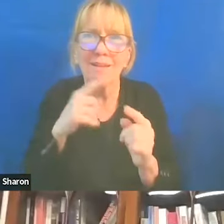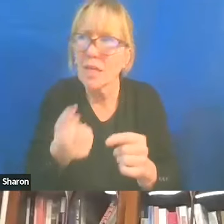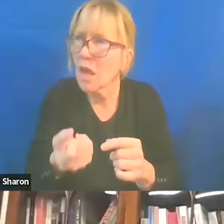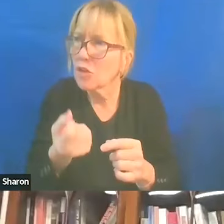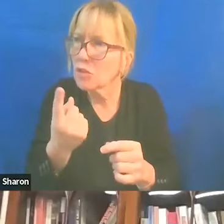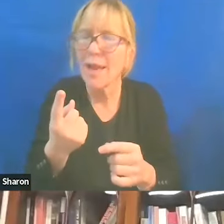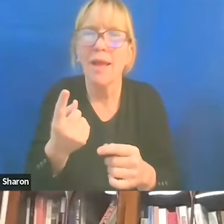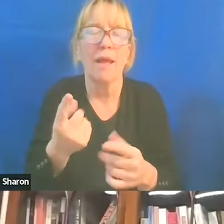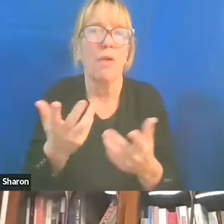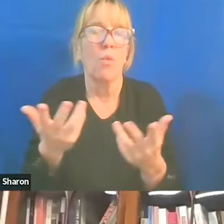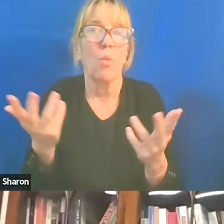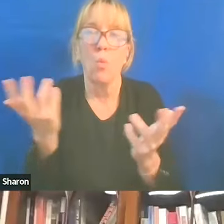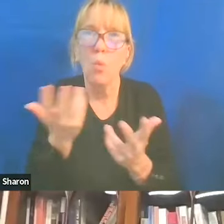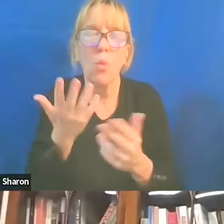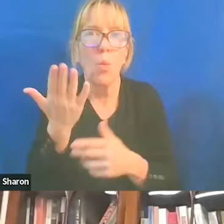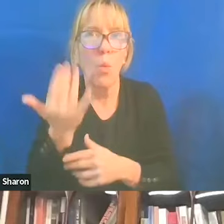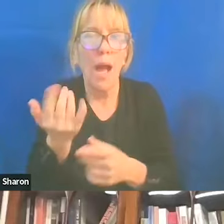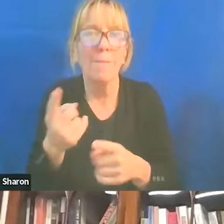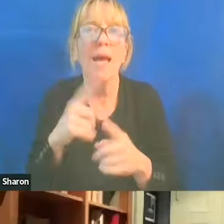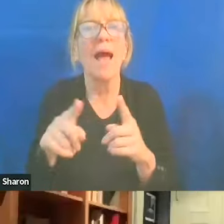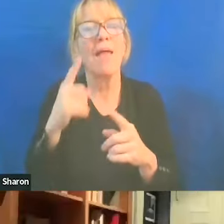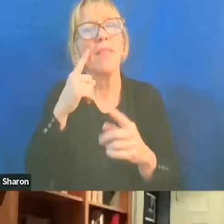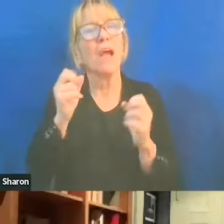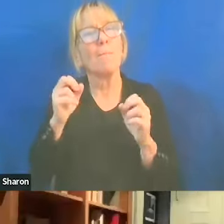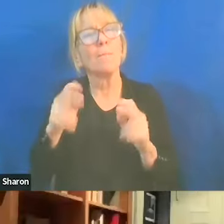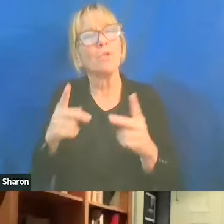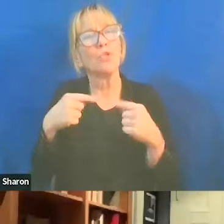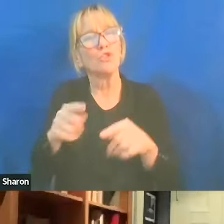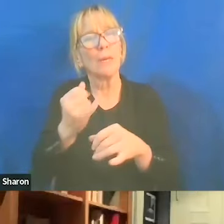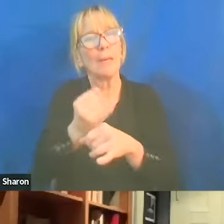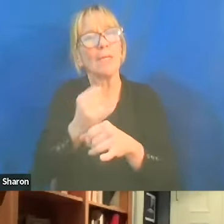And I think there are opportunities on a campus to educate about this.